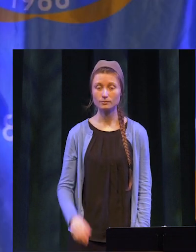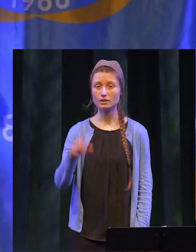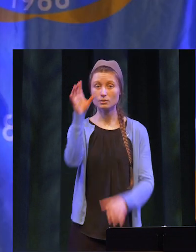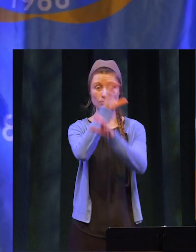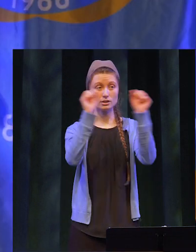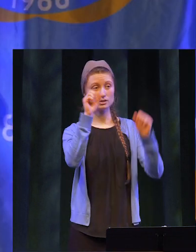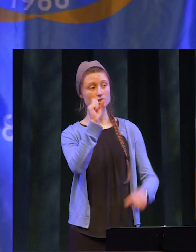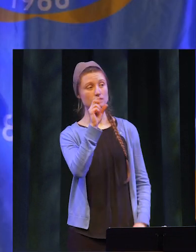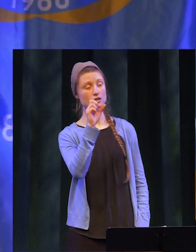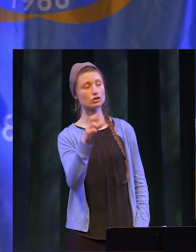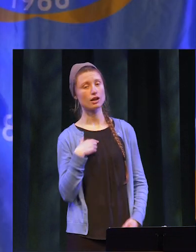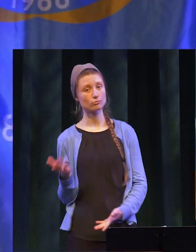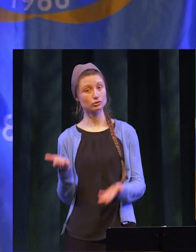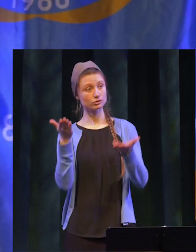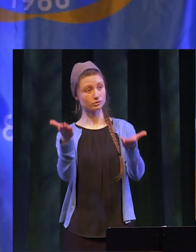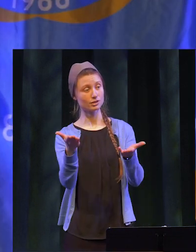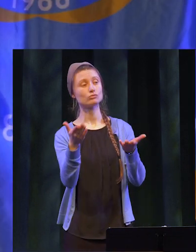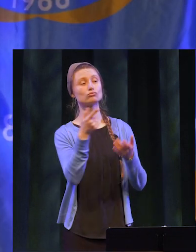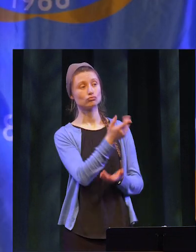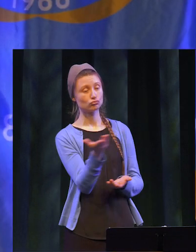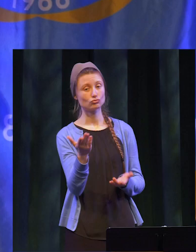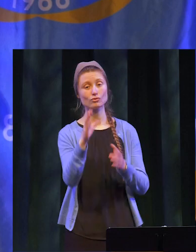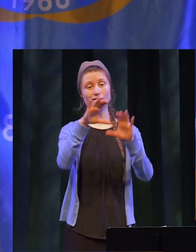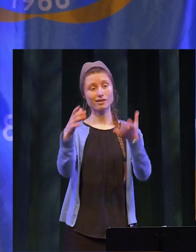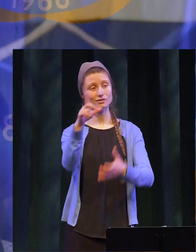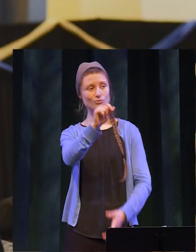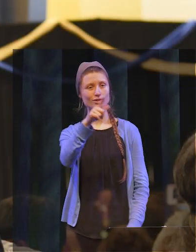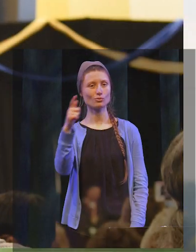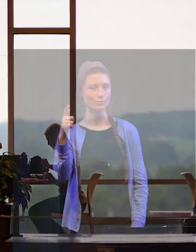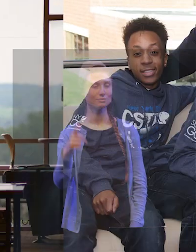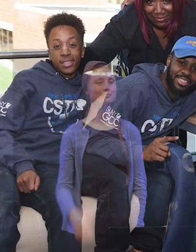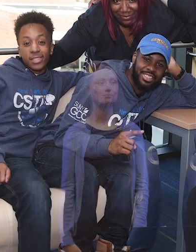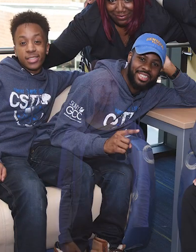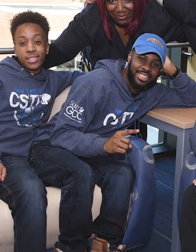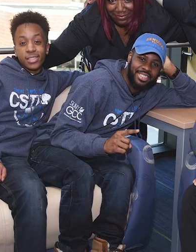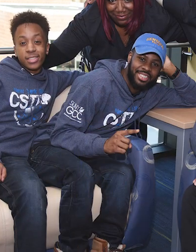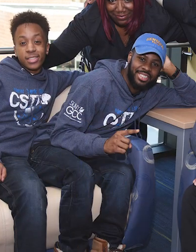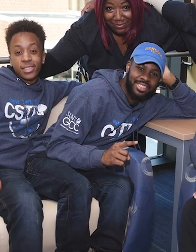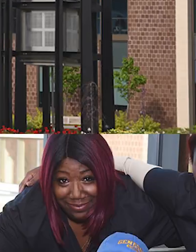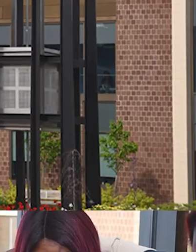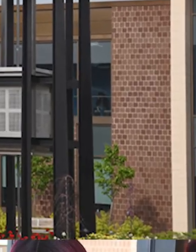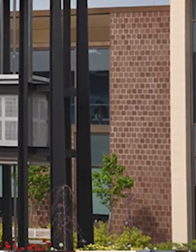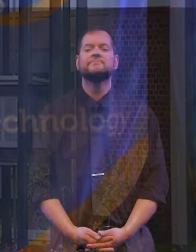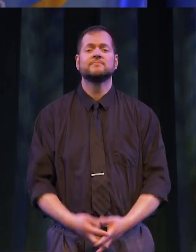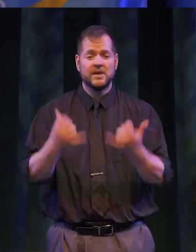President Sunser, I present to you the Class of 2021.